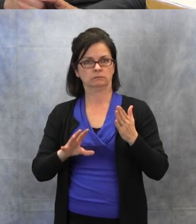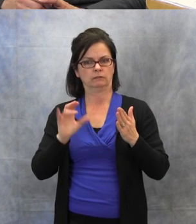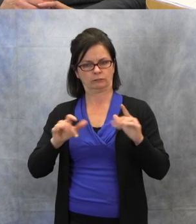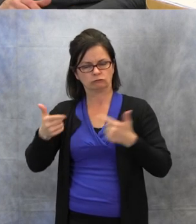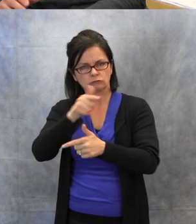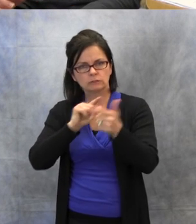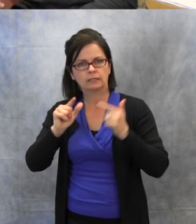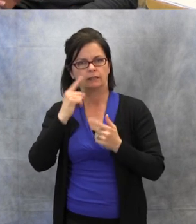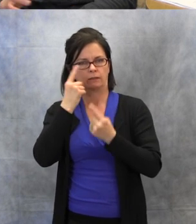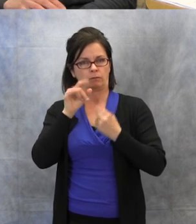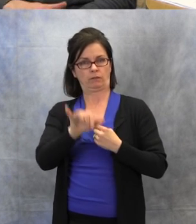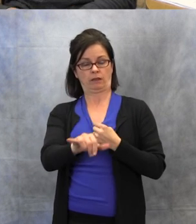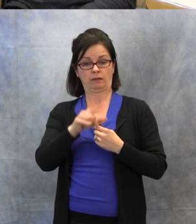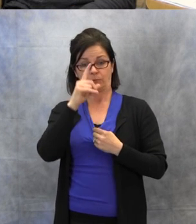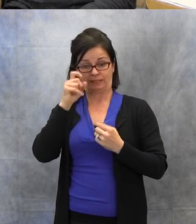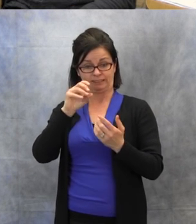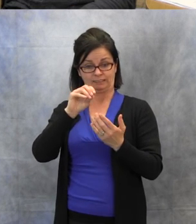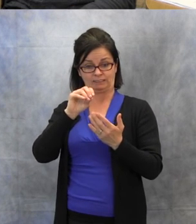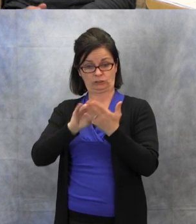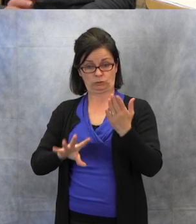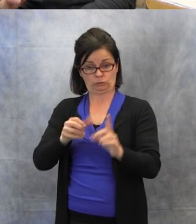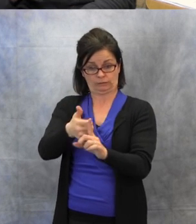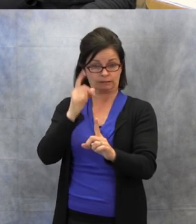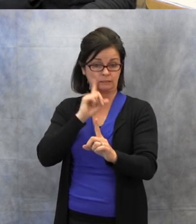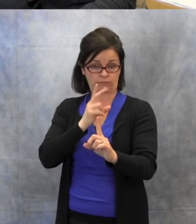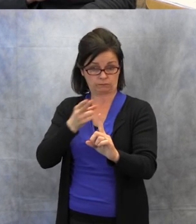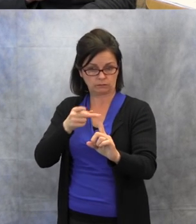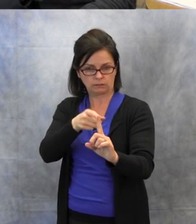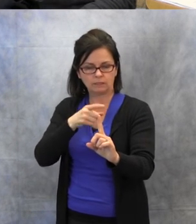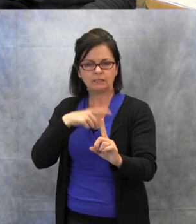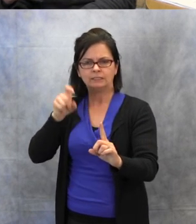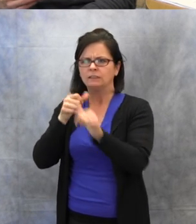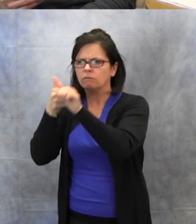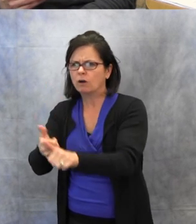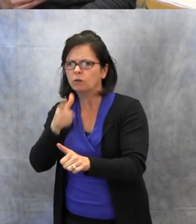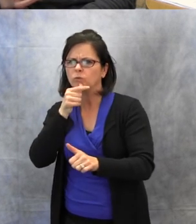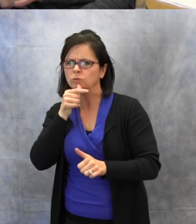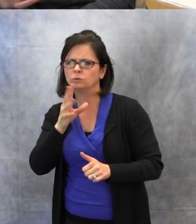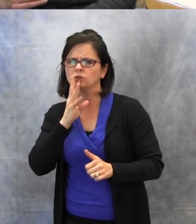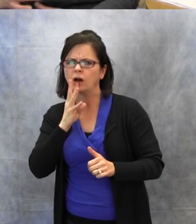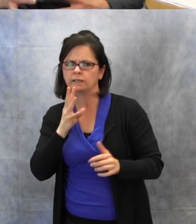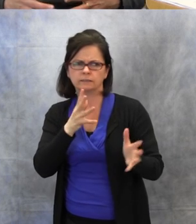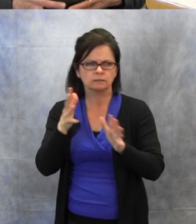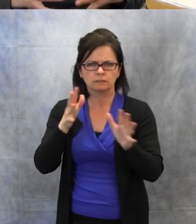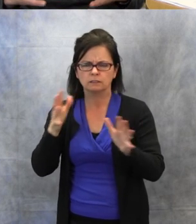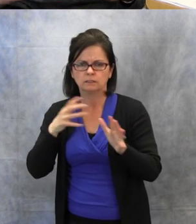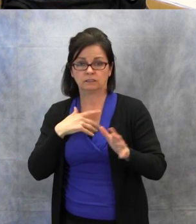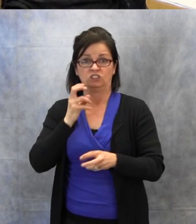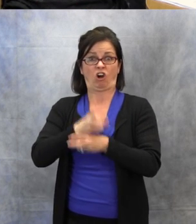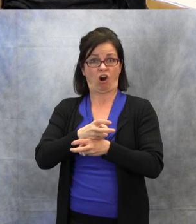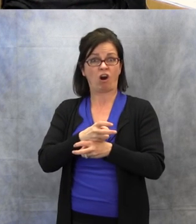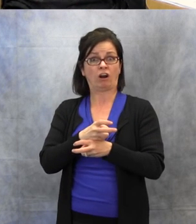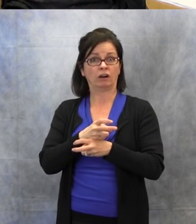because they have to follow who's talking, and it's hard especially when you're in a group